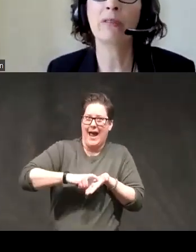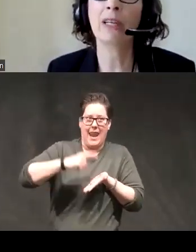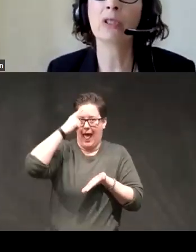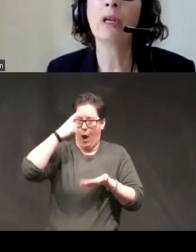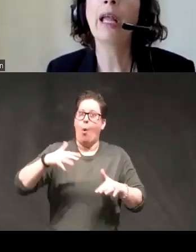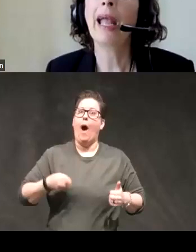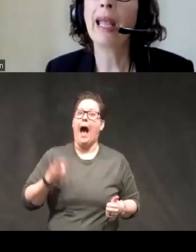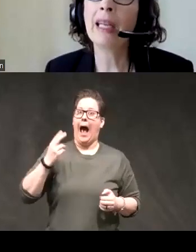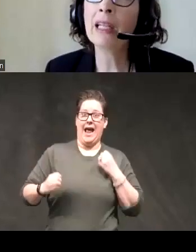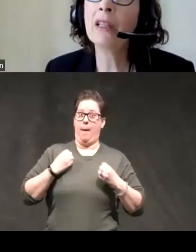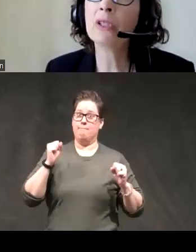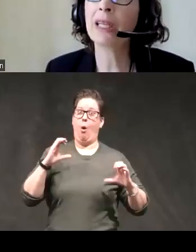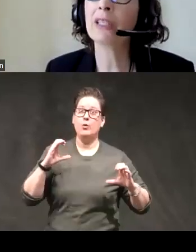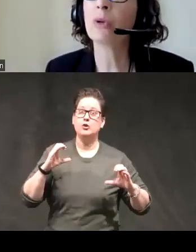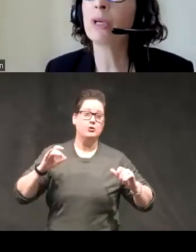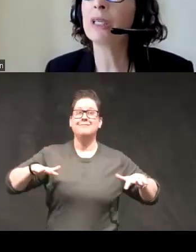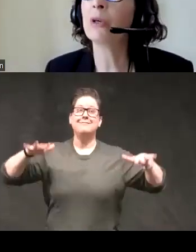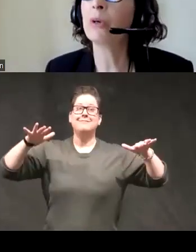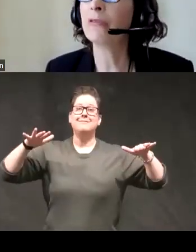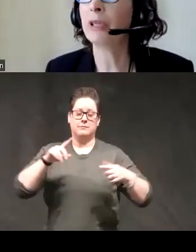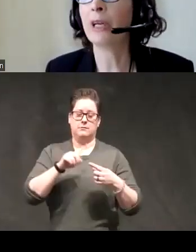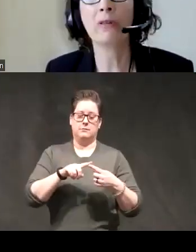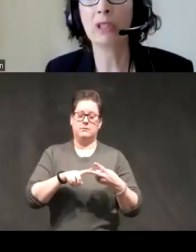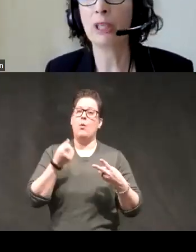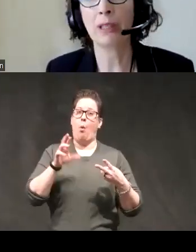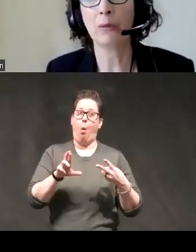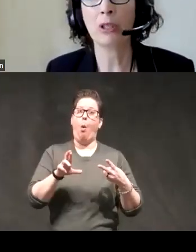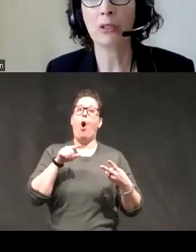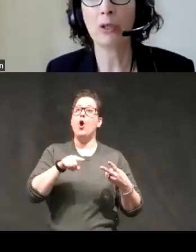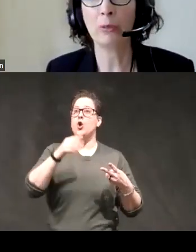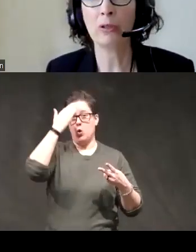arousal and in those States what do we do if we know their response inhibition is troubled